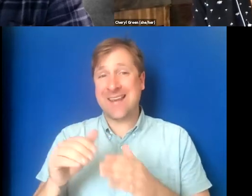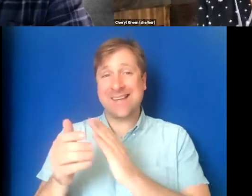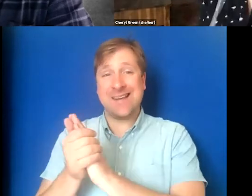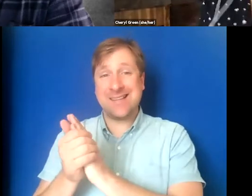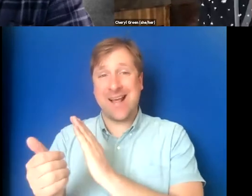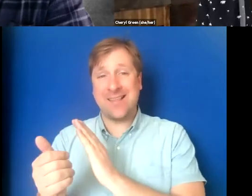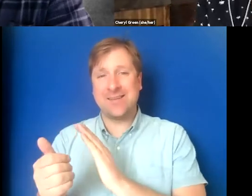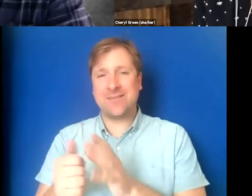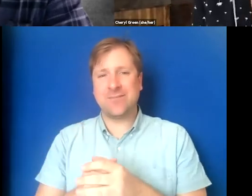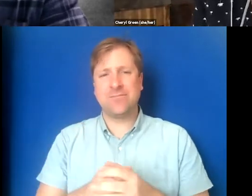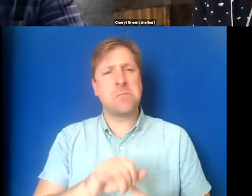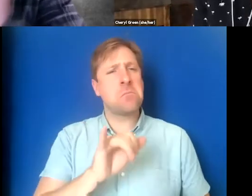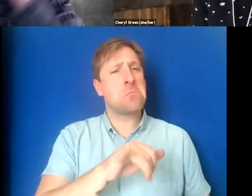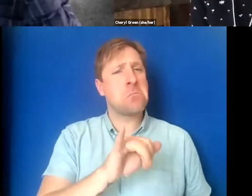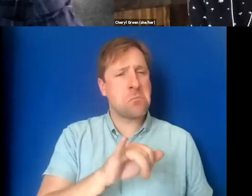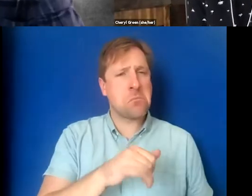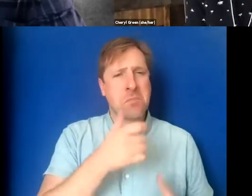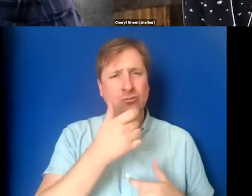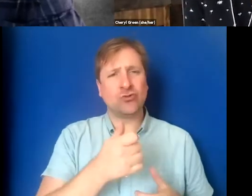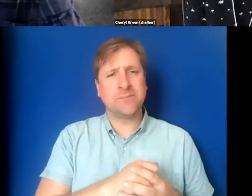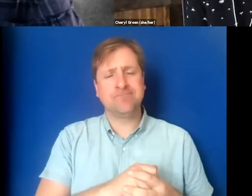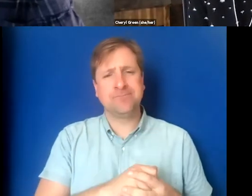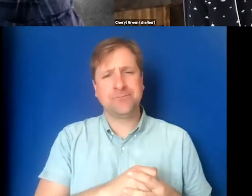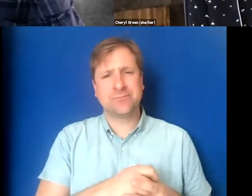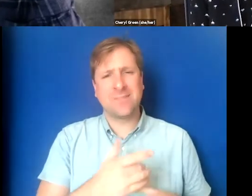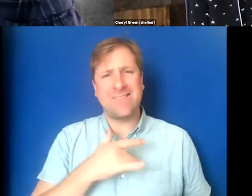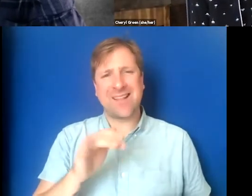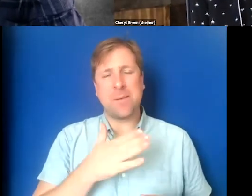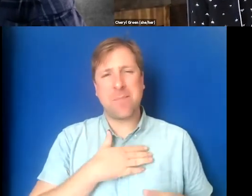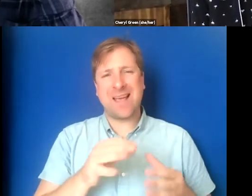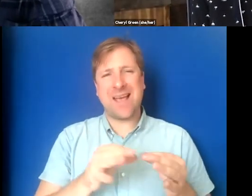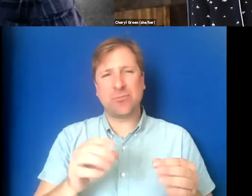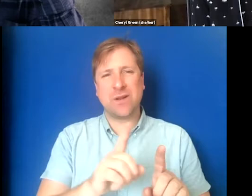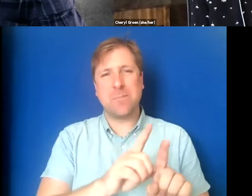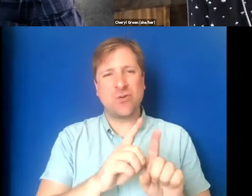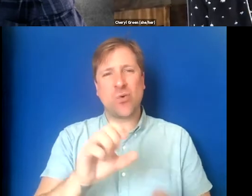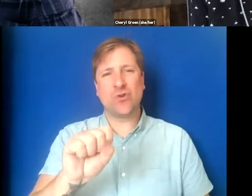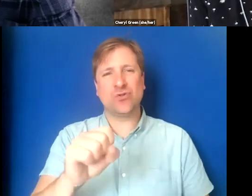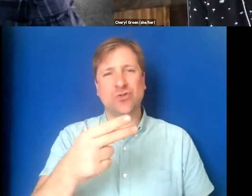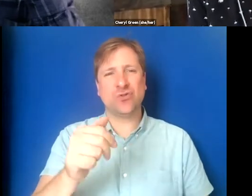Hmmmmm. Mentors? Well, I feel like my captioning mentor is Sean Zdenek,